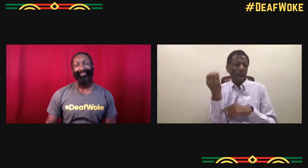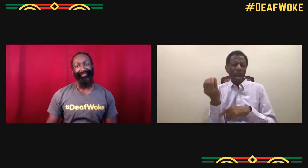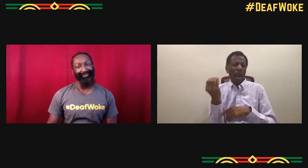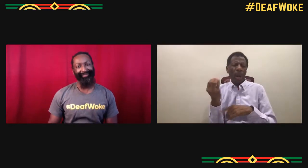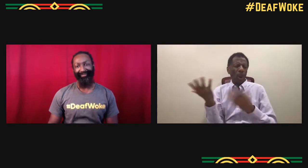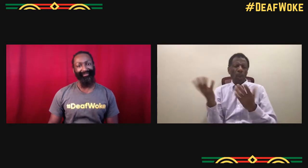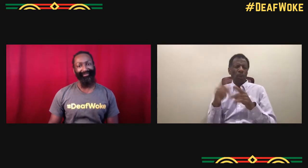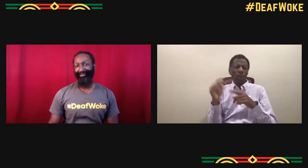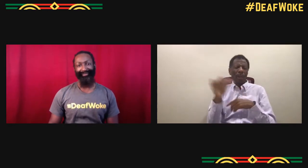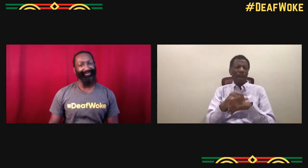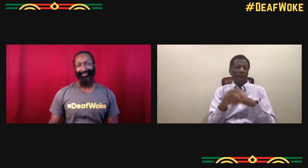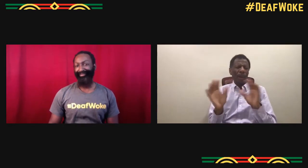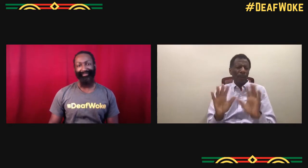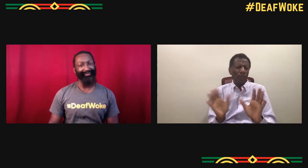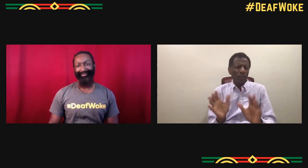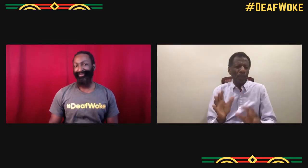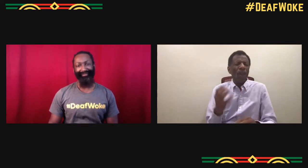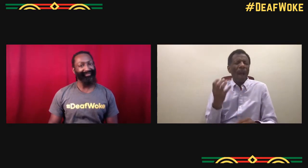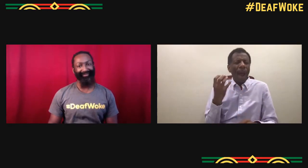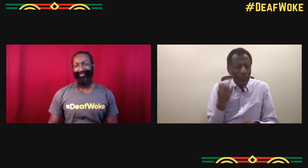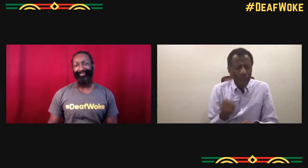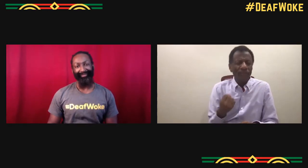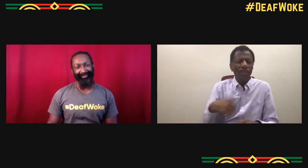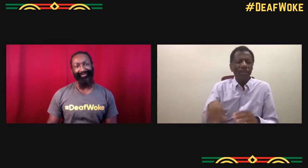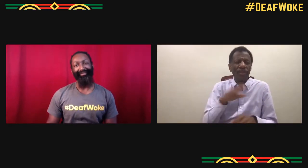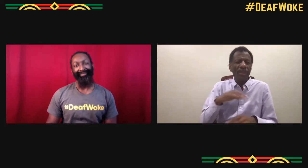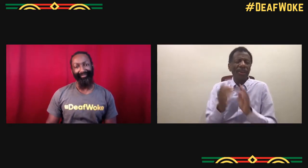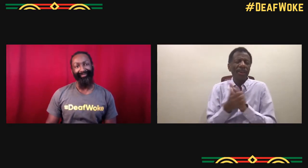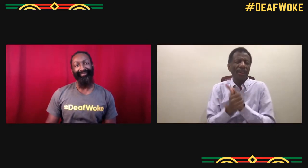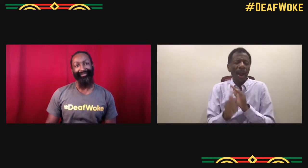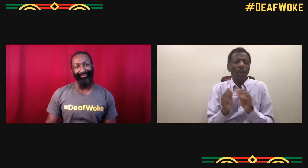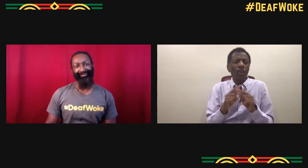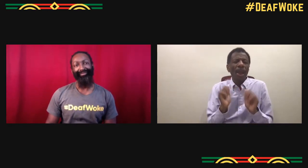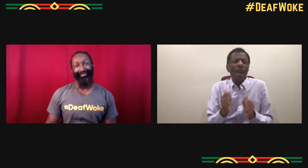We're kind of expanding on our deaf culture